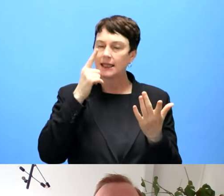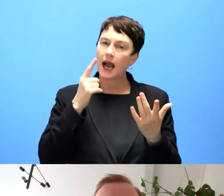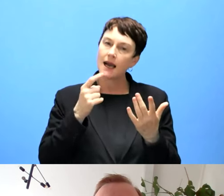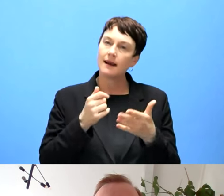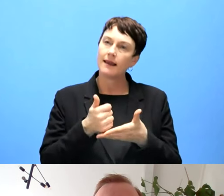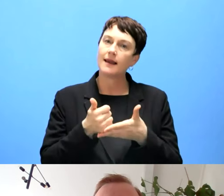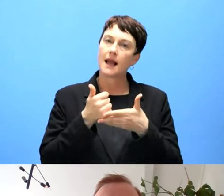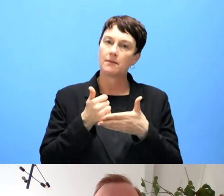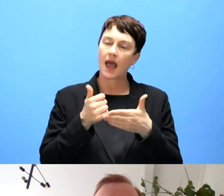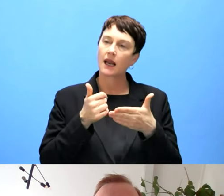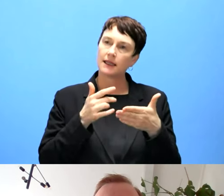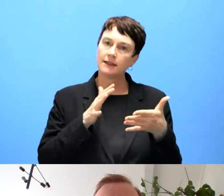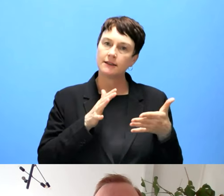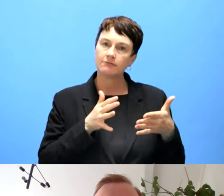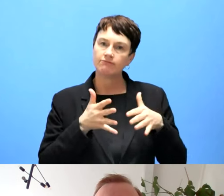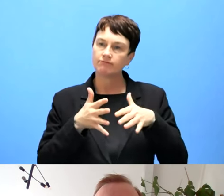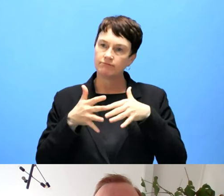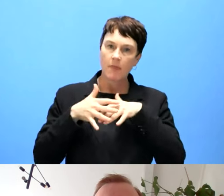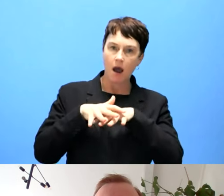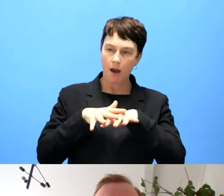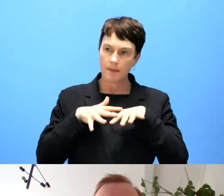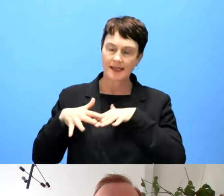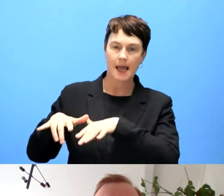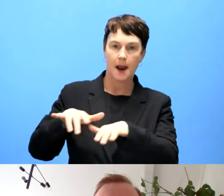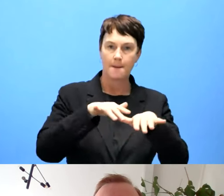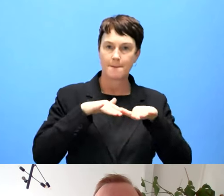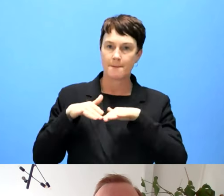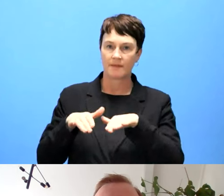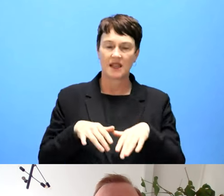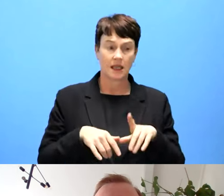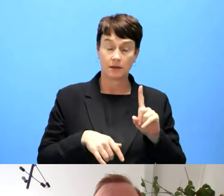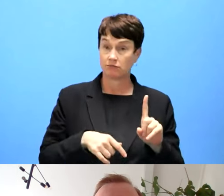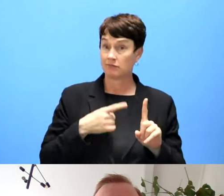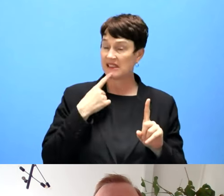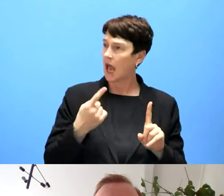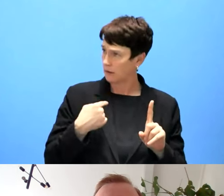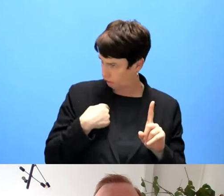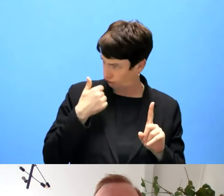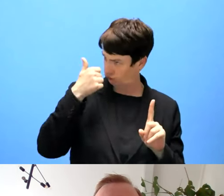So if someone claims something, then you must be able to substantiate that claim. I think that's really important.